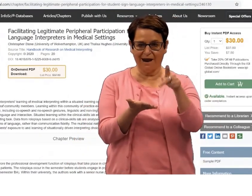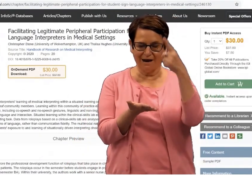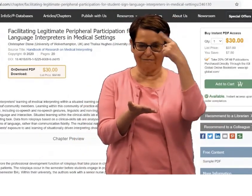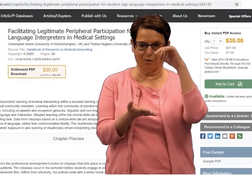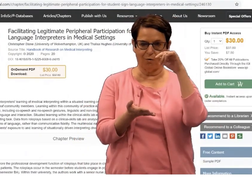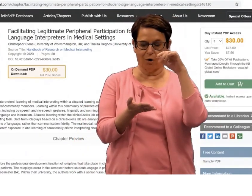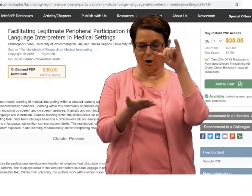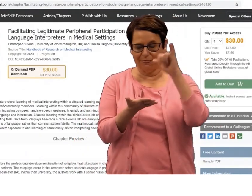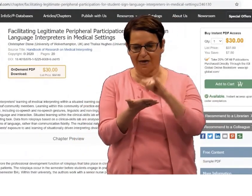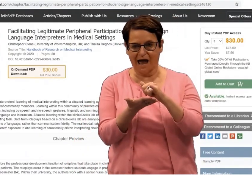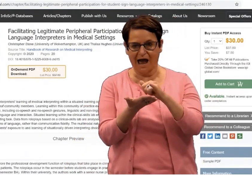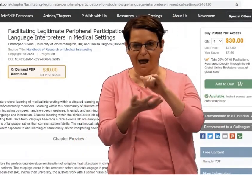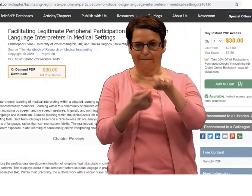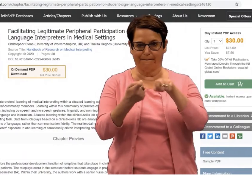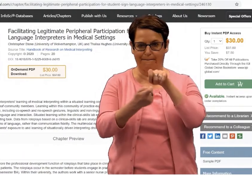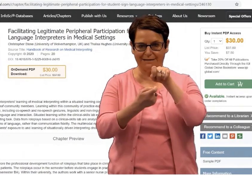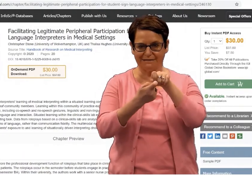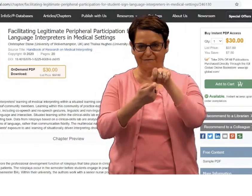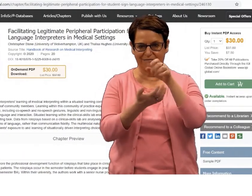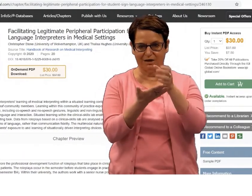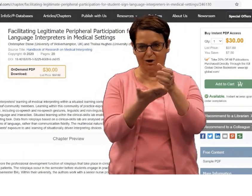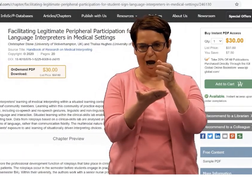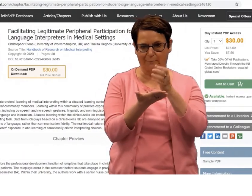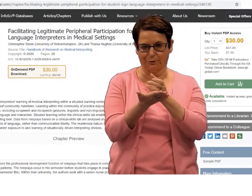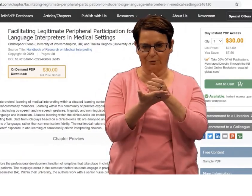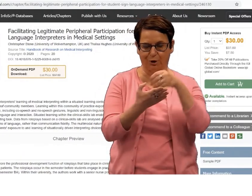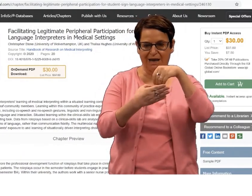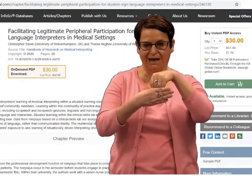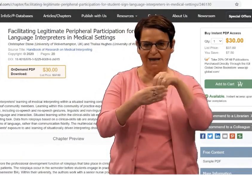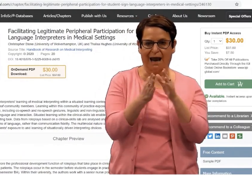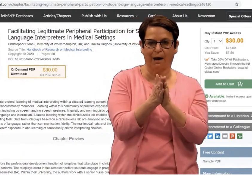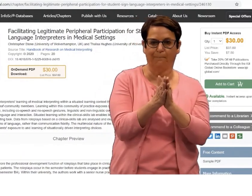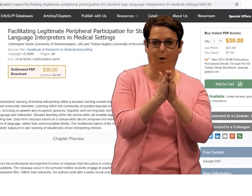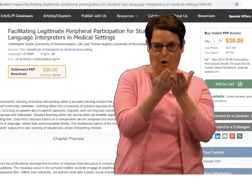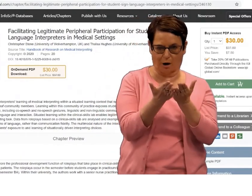It says that I have to pay for that specific chapter in the book.